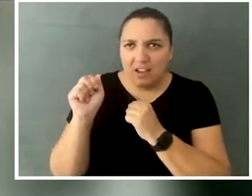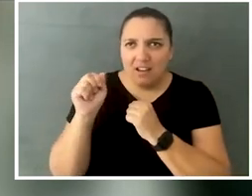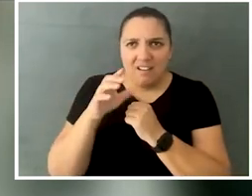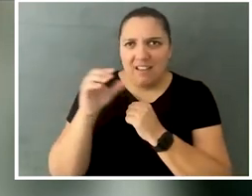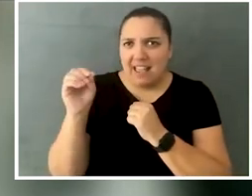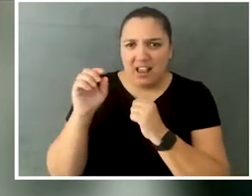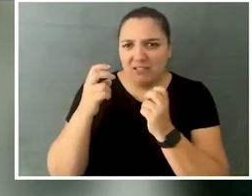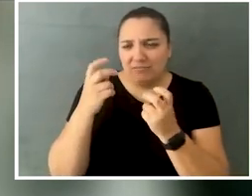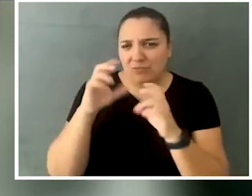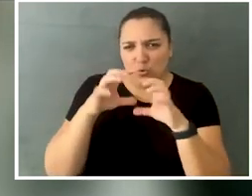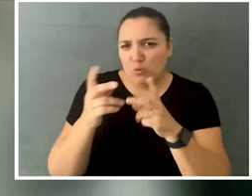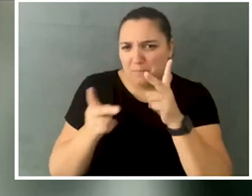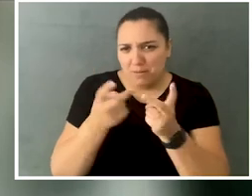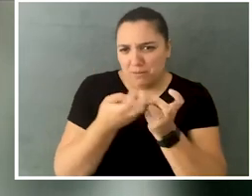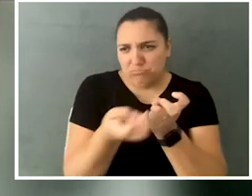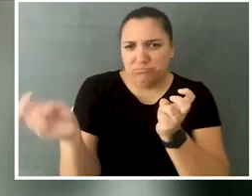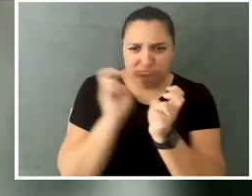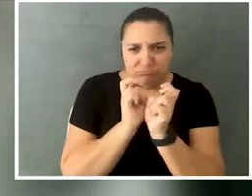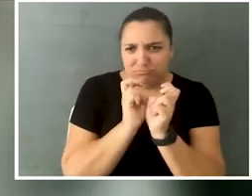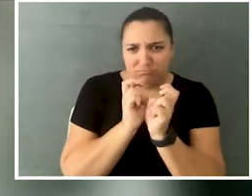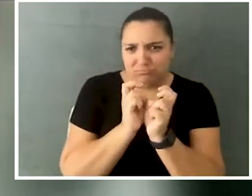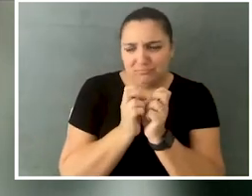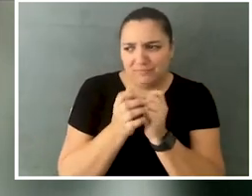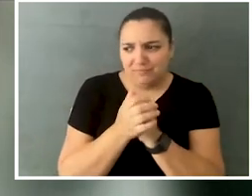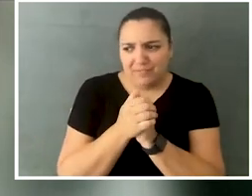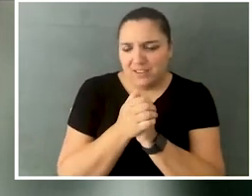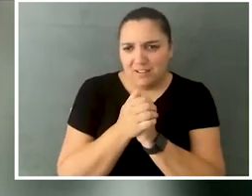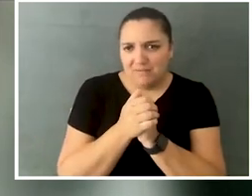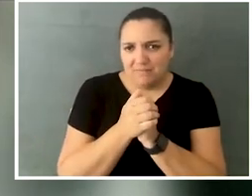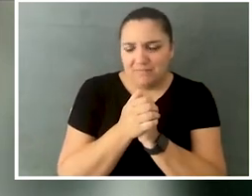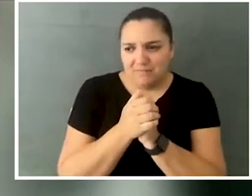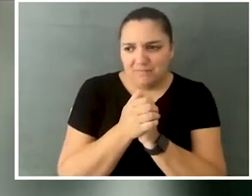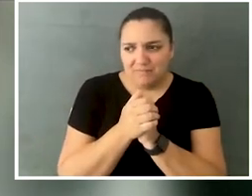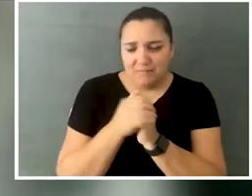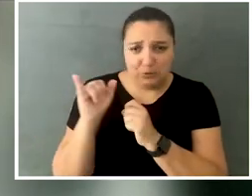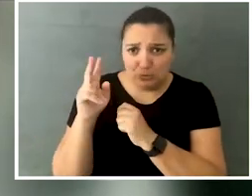Maria and a whole group of people that she kept up with from that period of time,